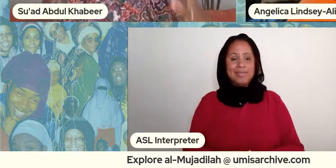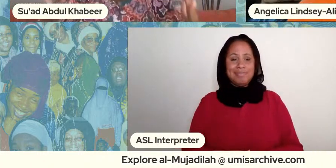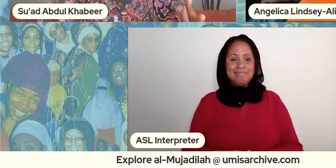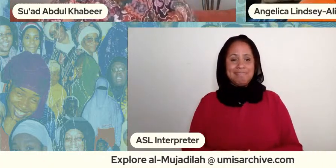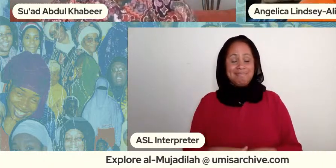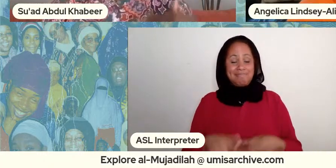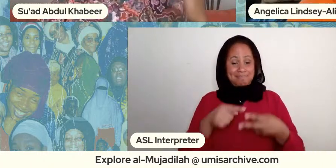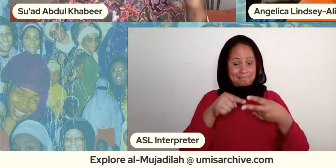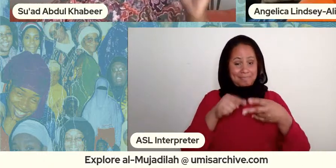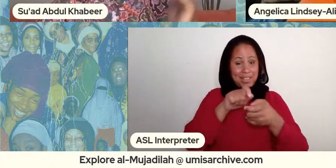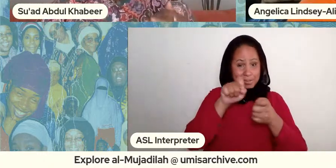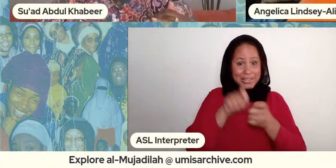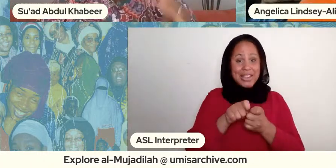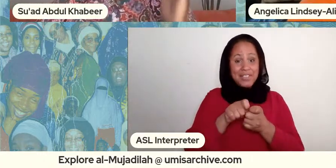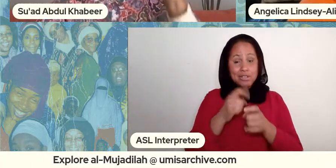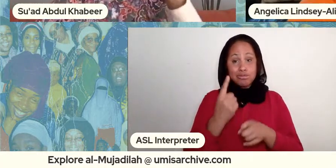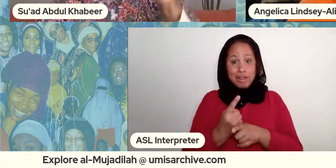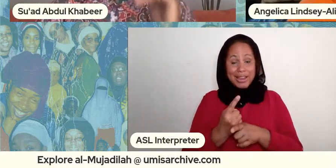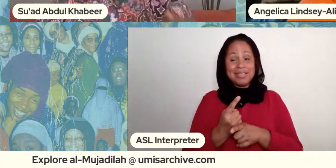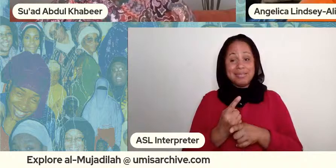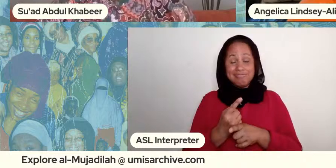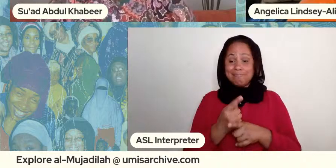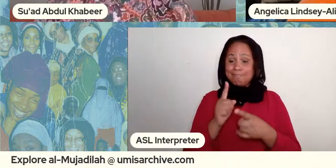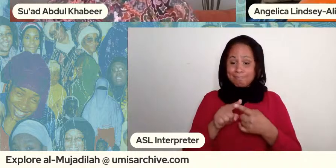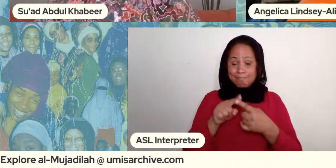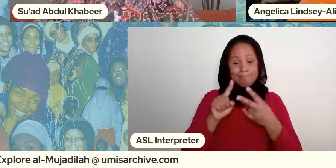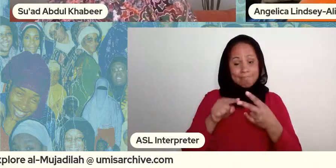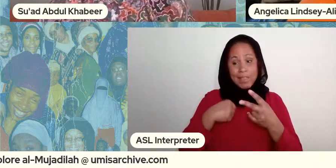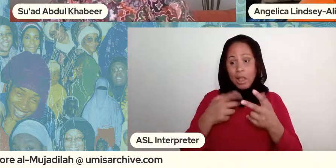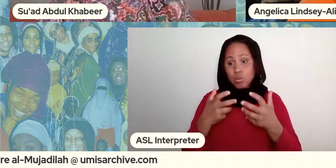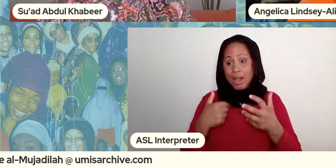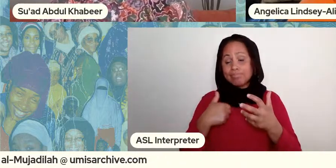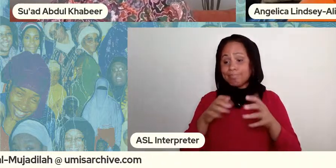specific very like this is what i want this is what i'm doing and i also think it's powerful